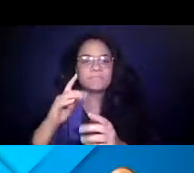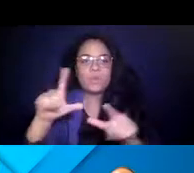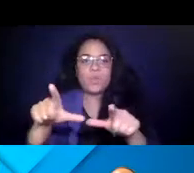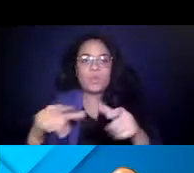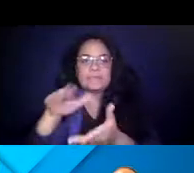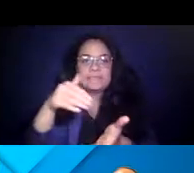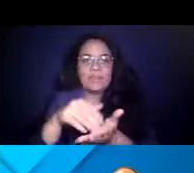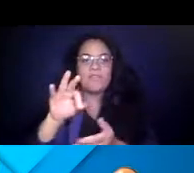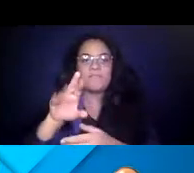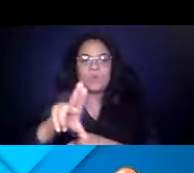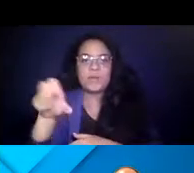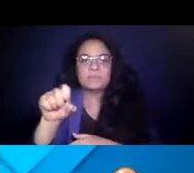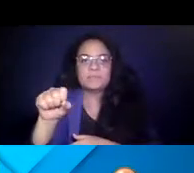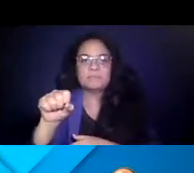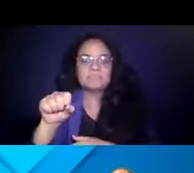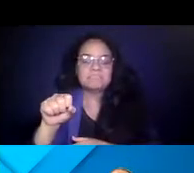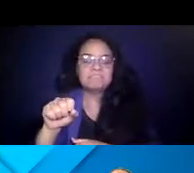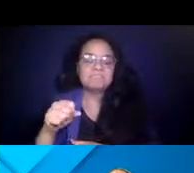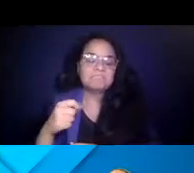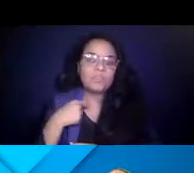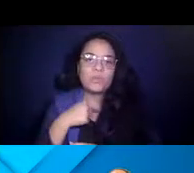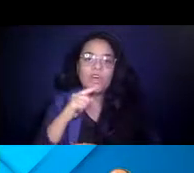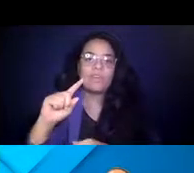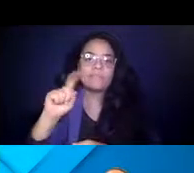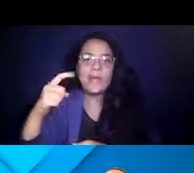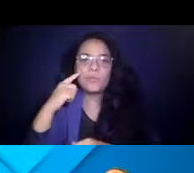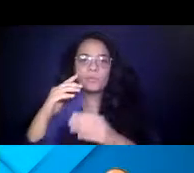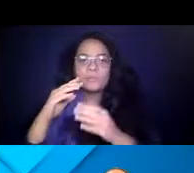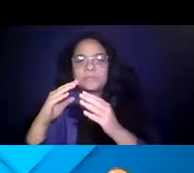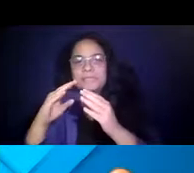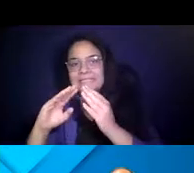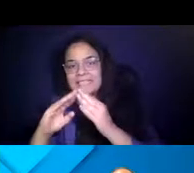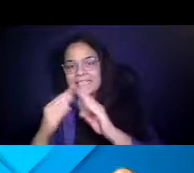14:46:43 We are the capital city of Oklahoma. 14:46:45 The capital city of the state.